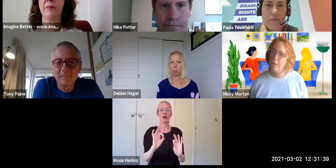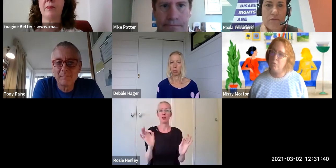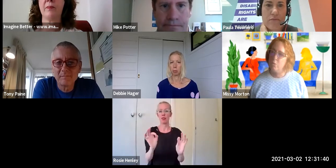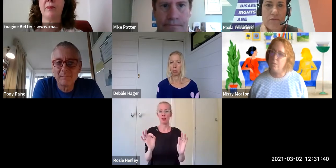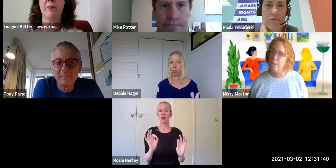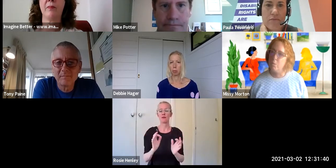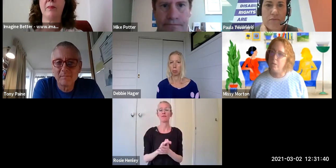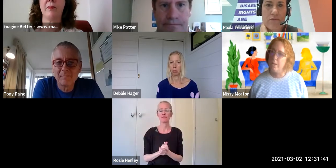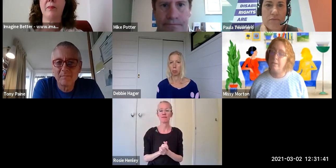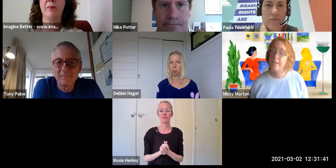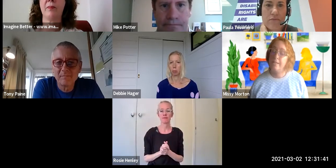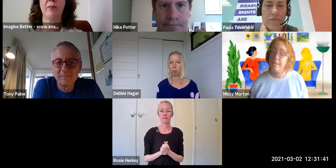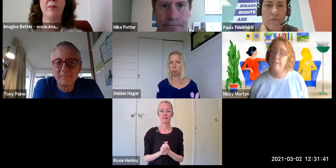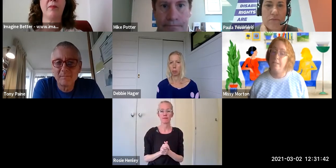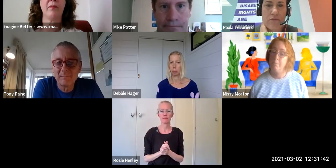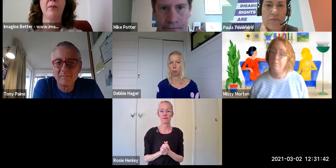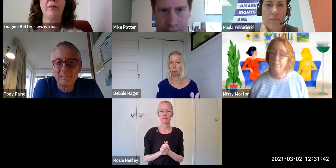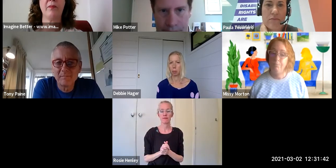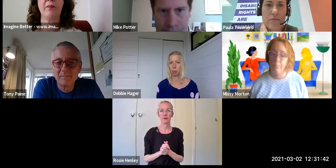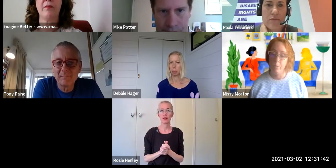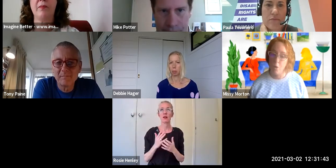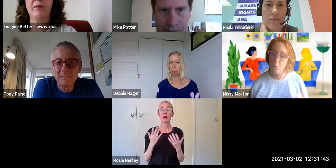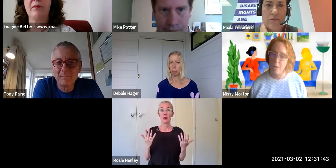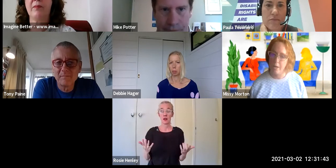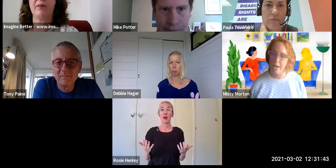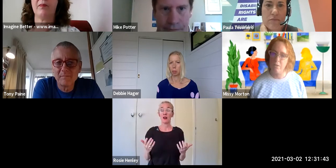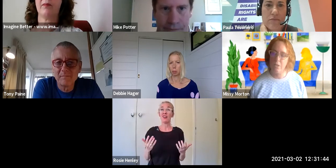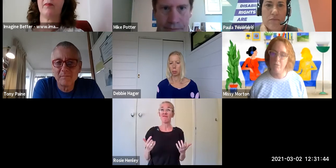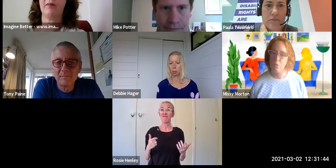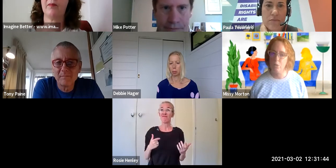What else do I want to say about that, then I say to them. We talk about how difficult